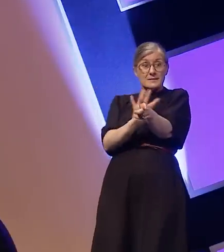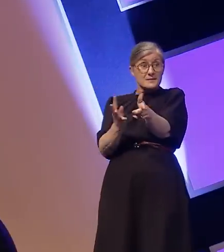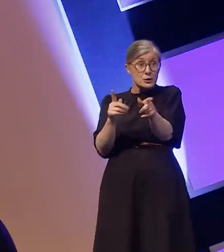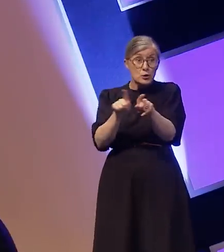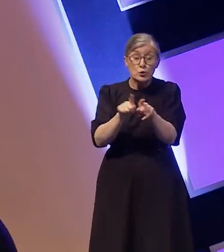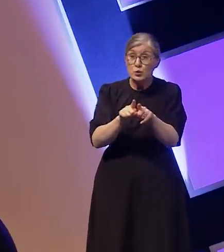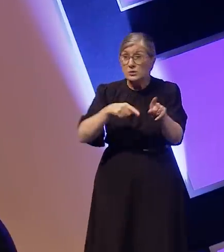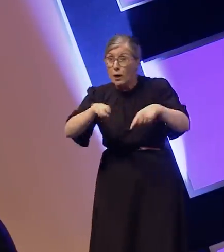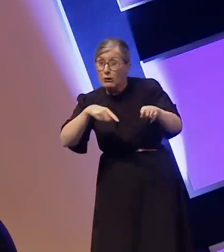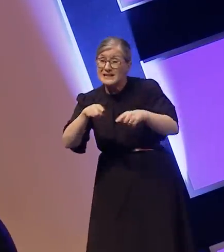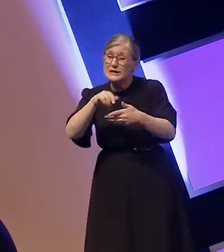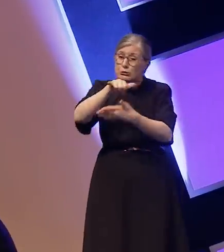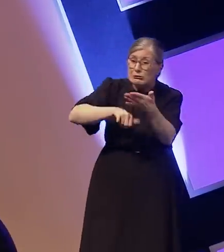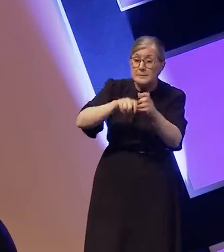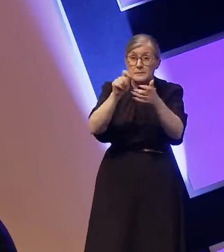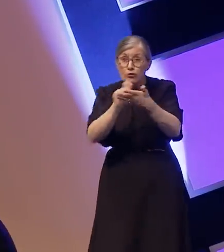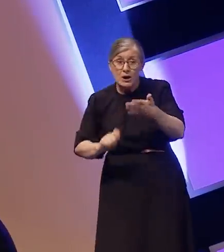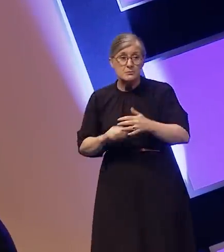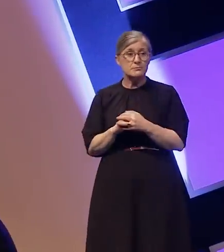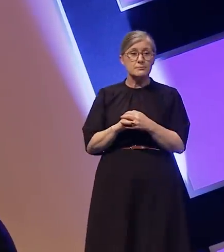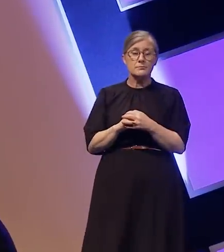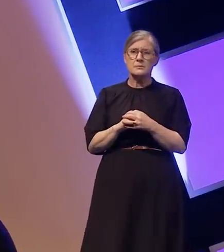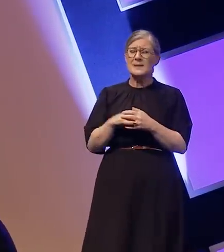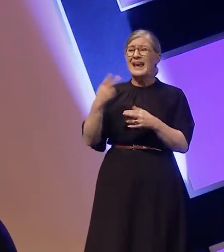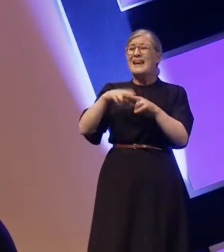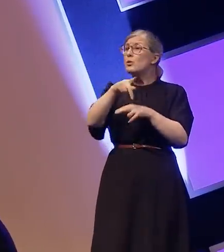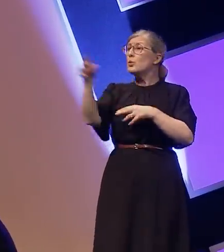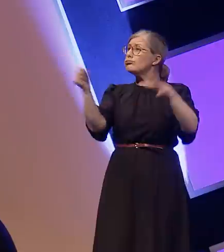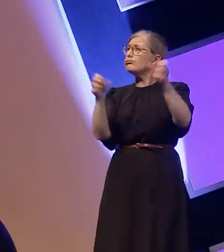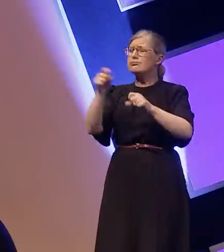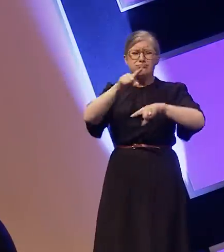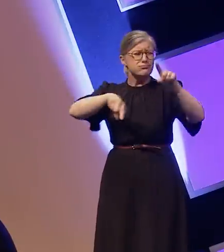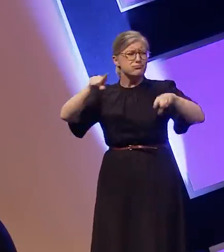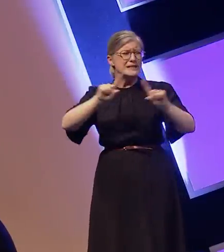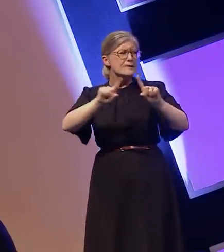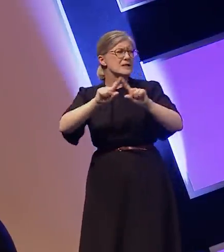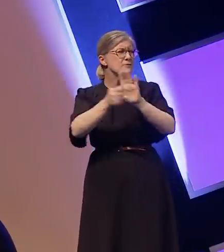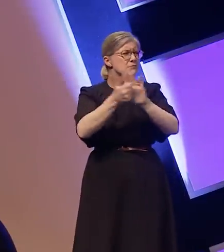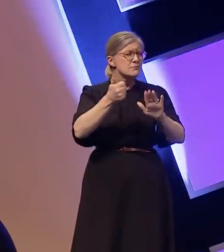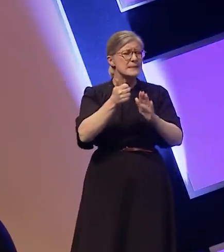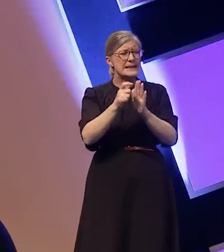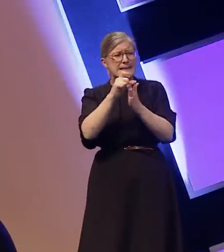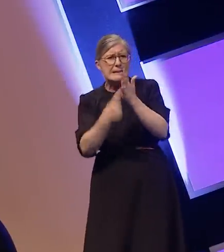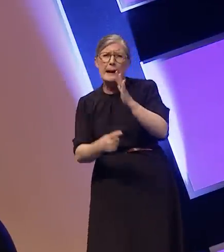talent particularly disabled talent which is so often disregarded, you're opening up a whole new world